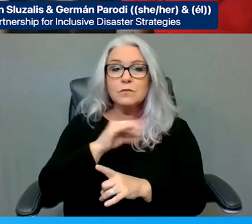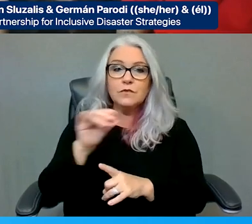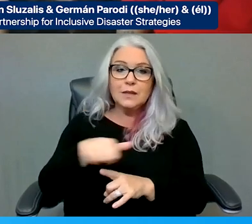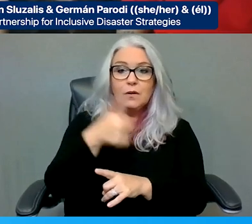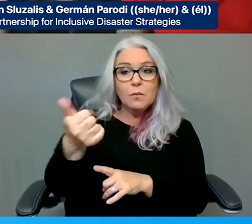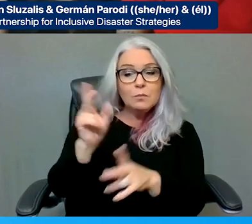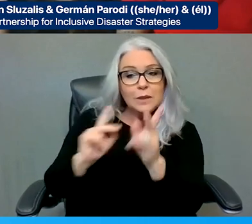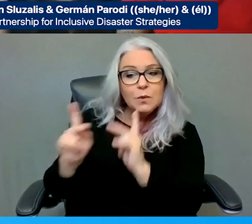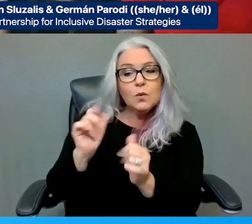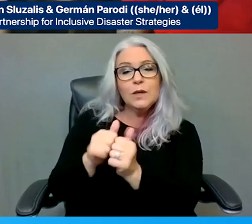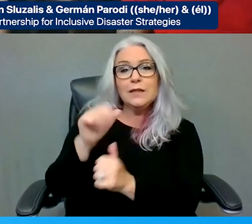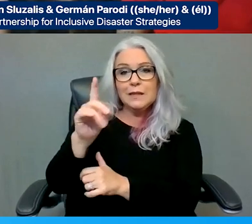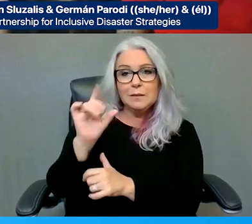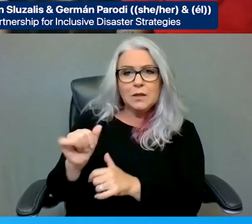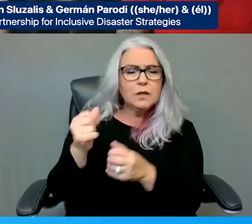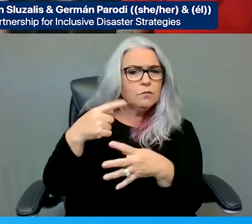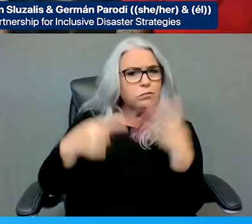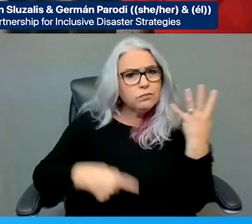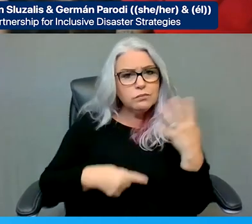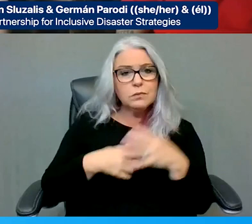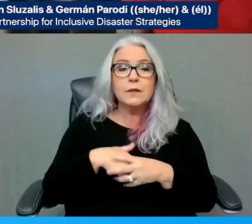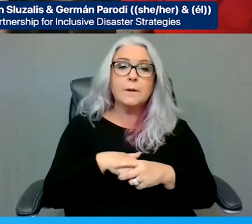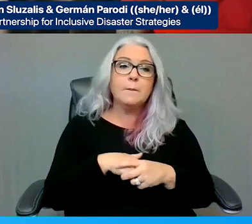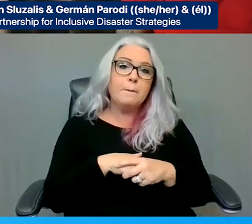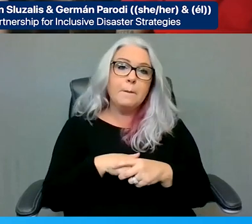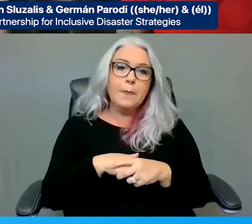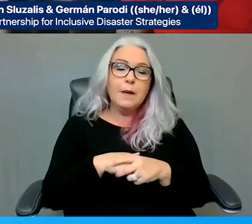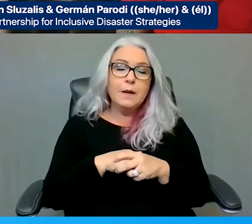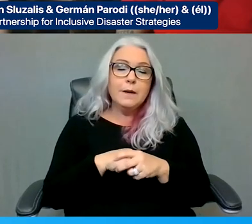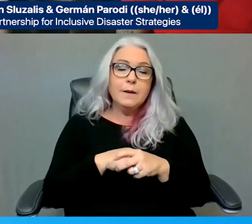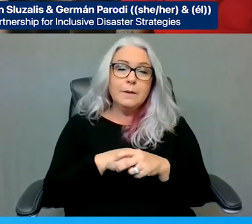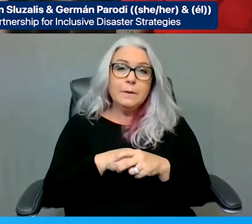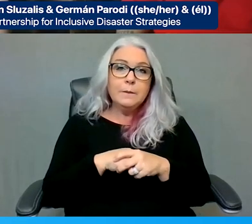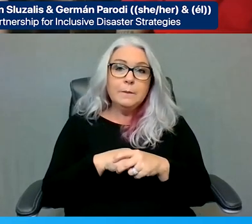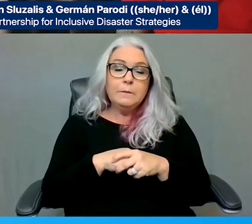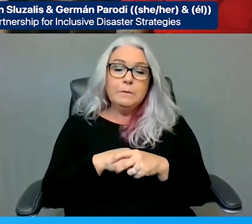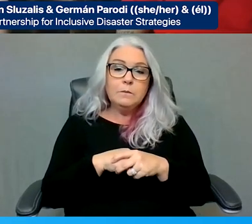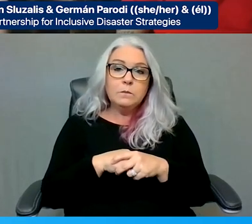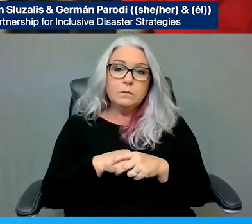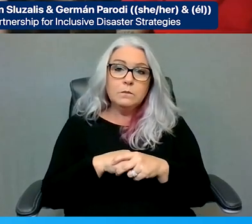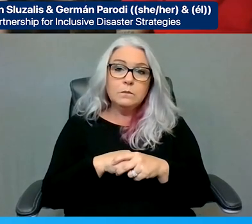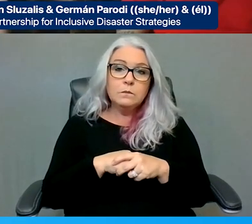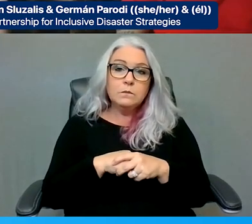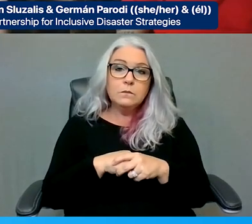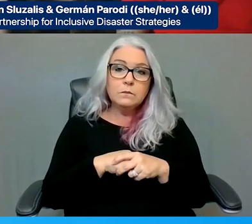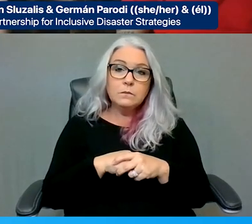Shaylin. And so, you know, in July of 2020, an opportunity